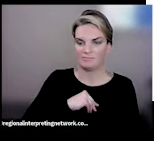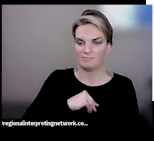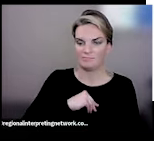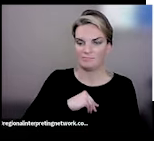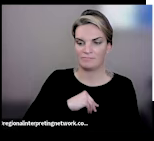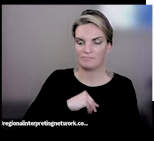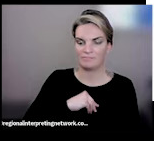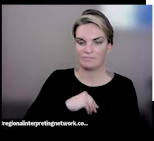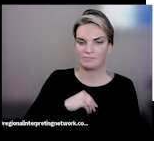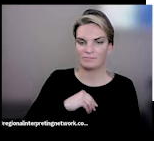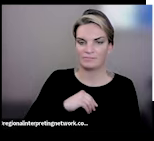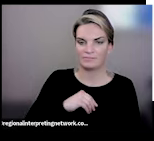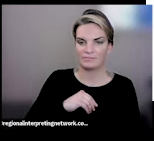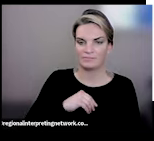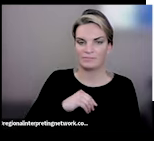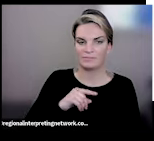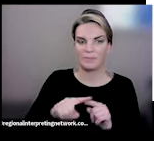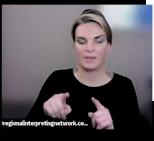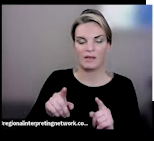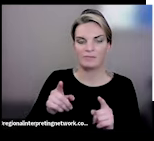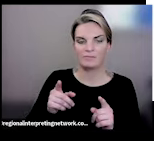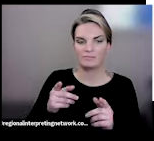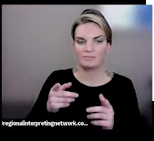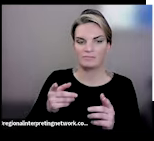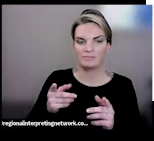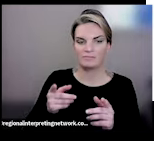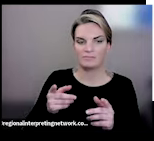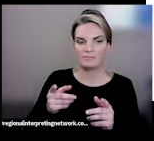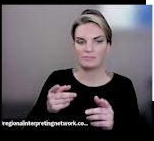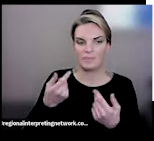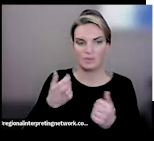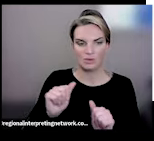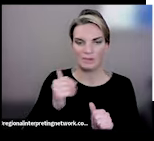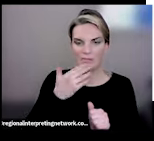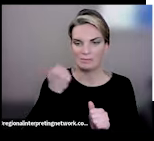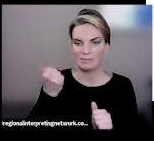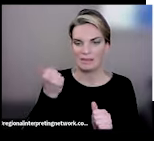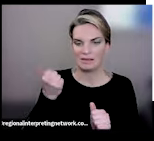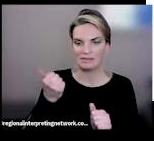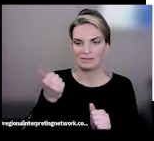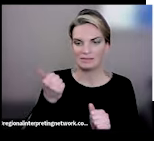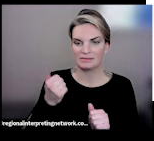and they're just looking to feel well. Oftentimes, there's ableist messaging. A lot of times, there's